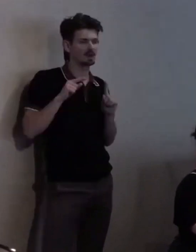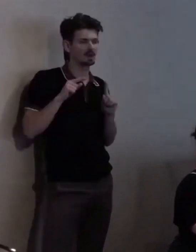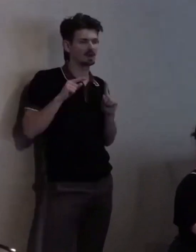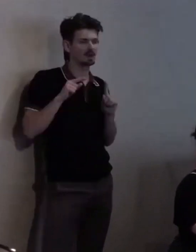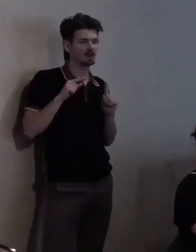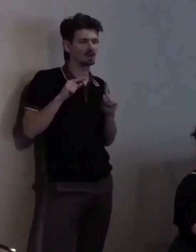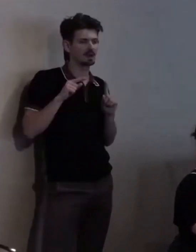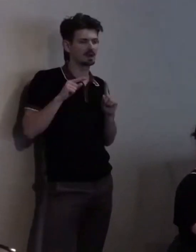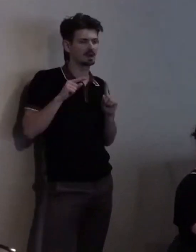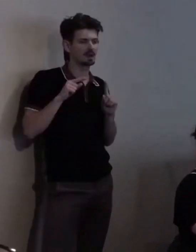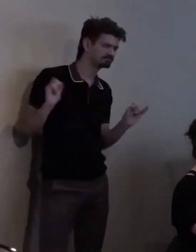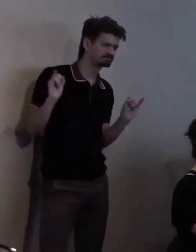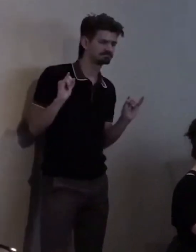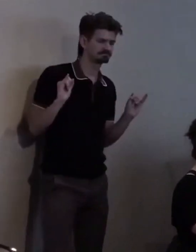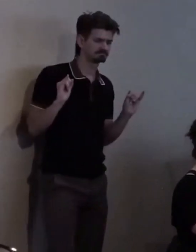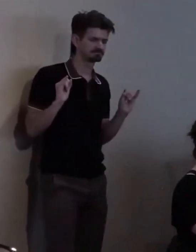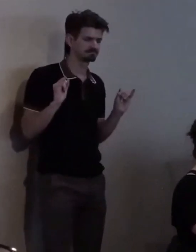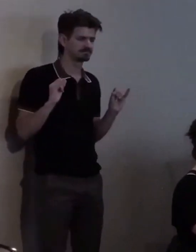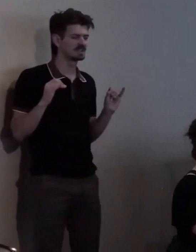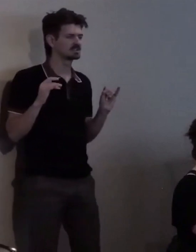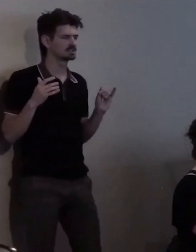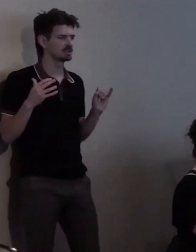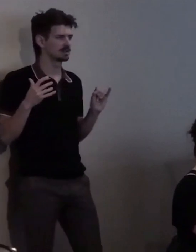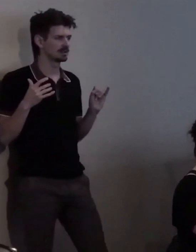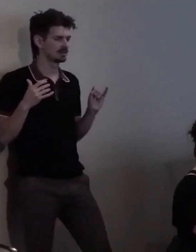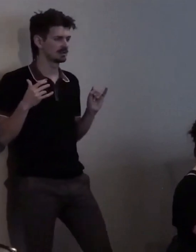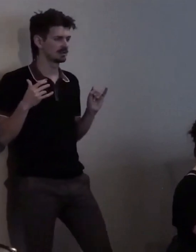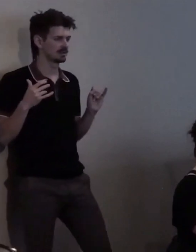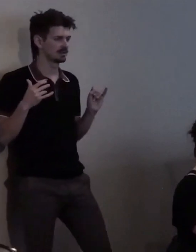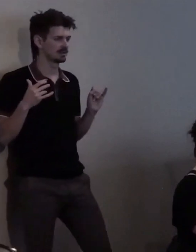and she had a family always supported her...